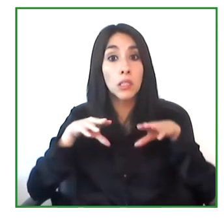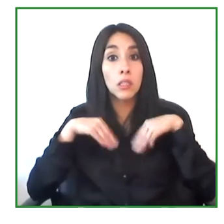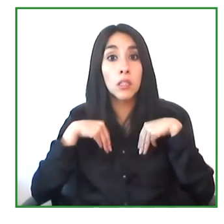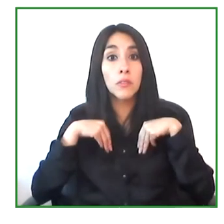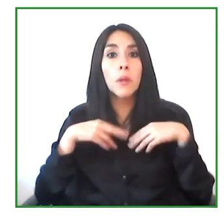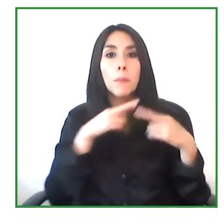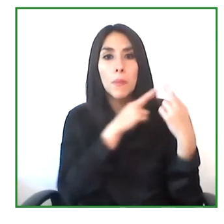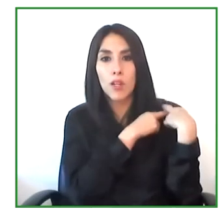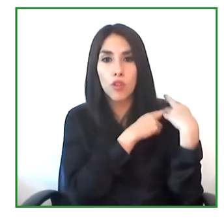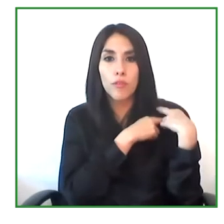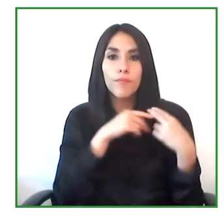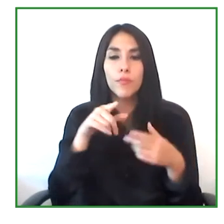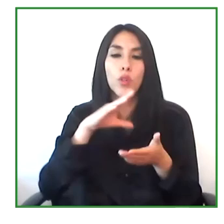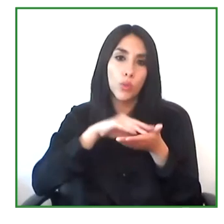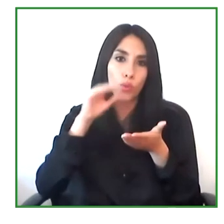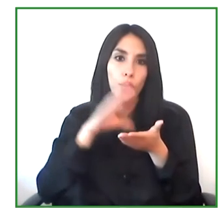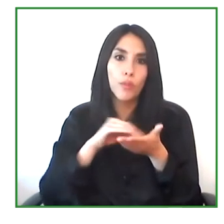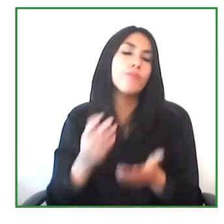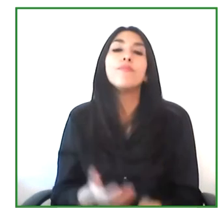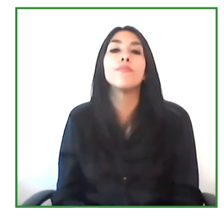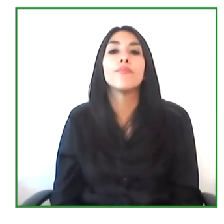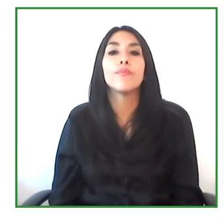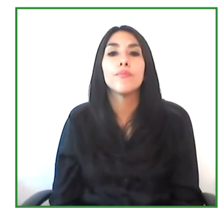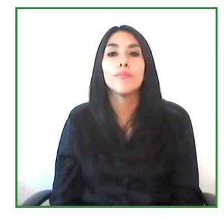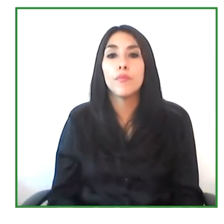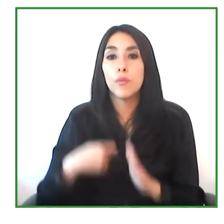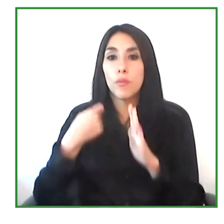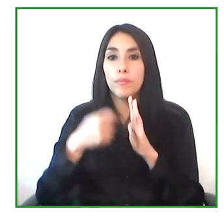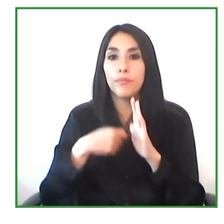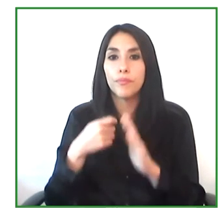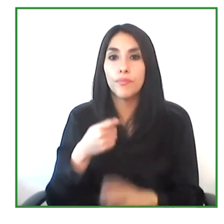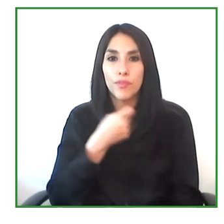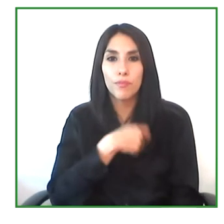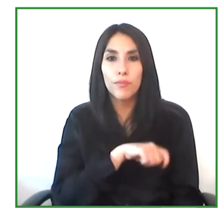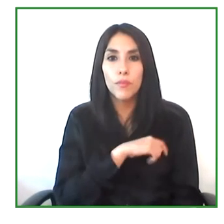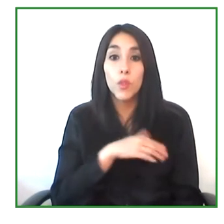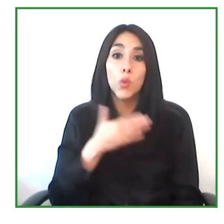for this project in Spanish as Fundación Luz.